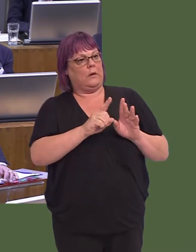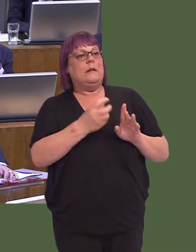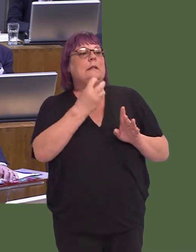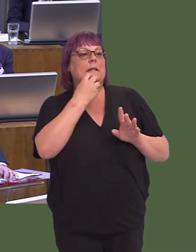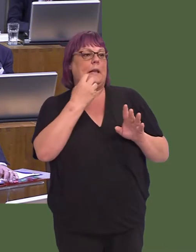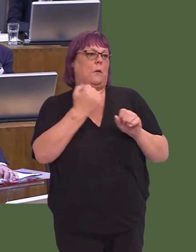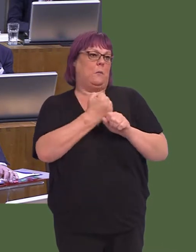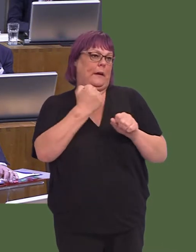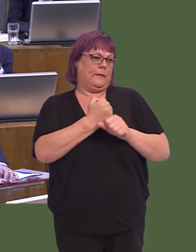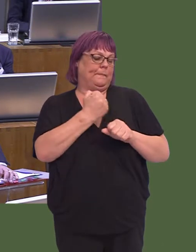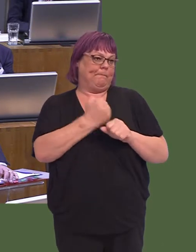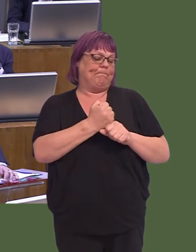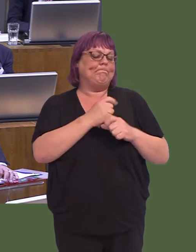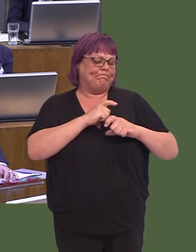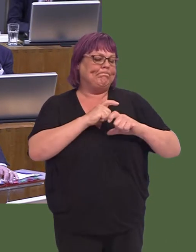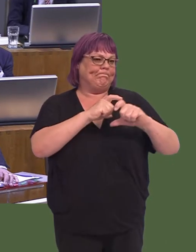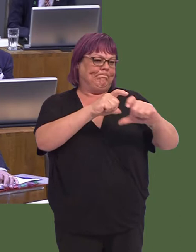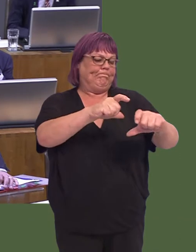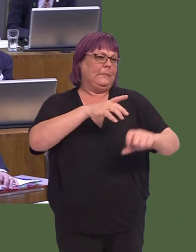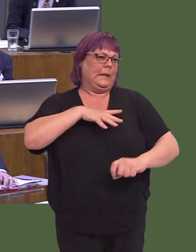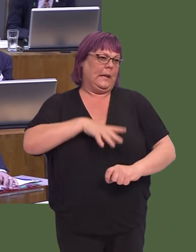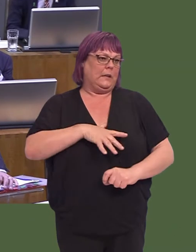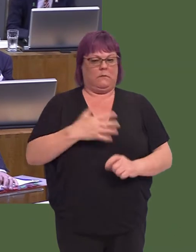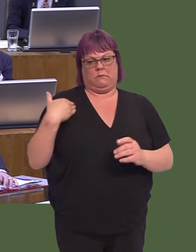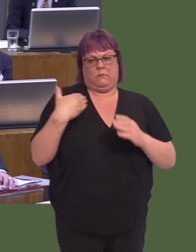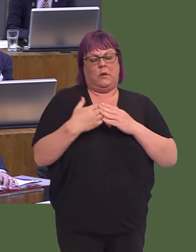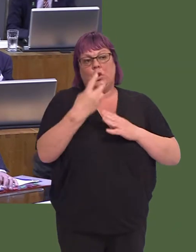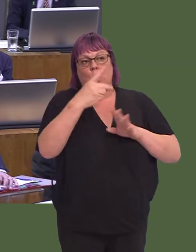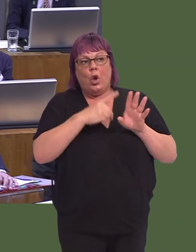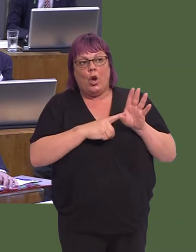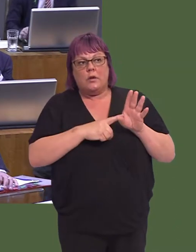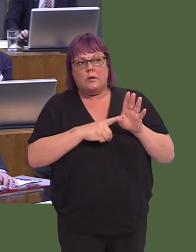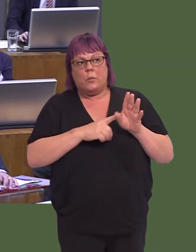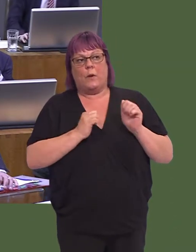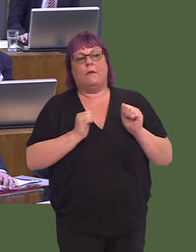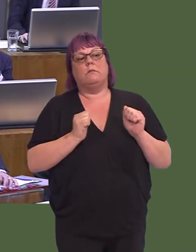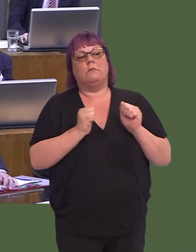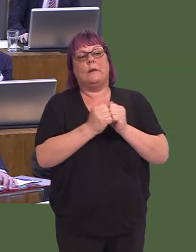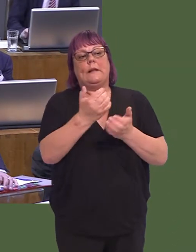is the future of steel making, and the fact that we have, over the past two years, secured